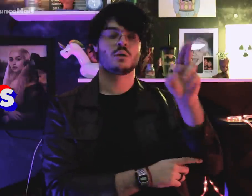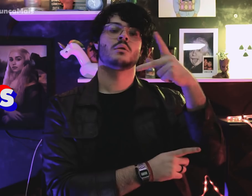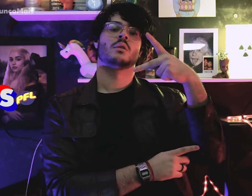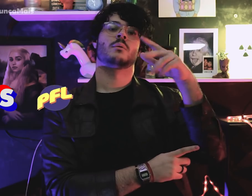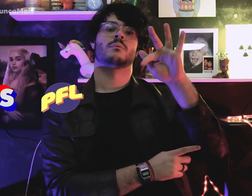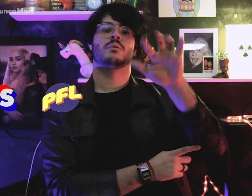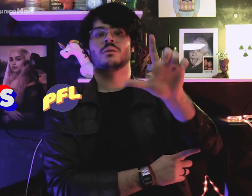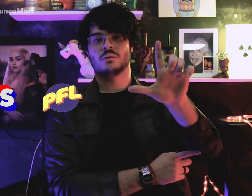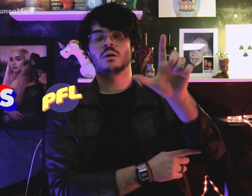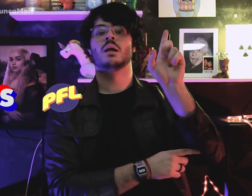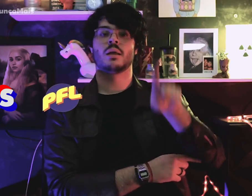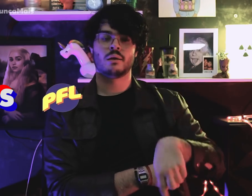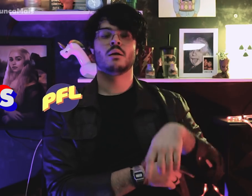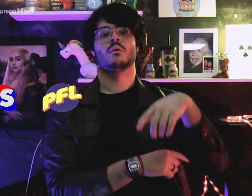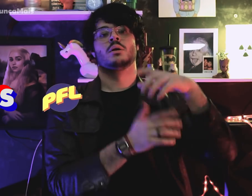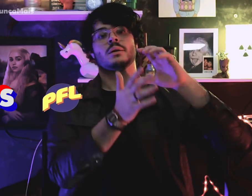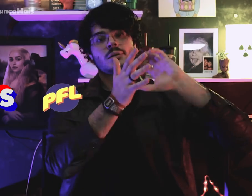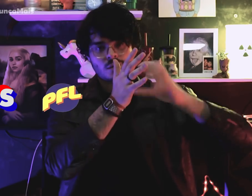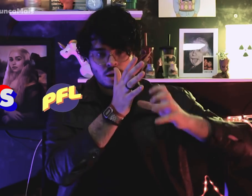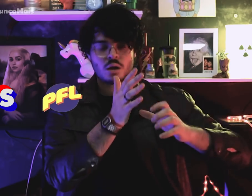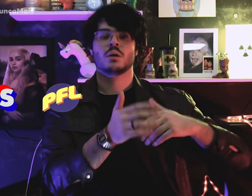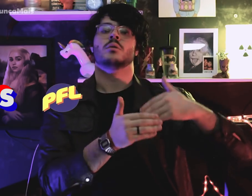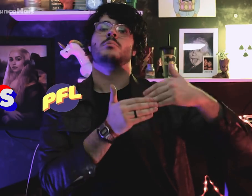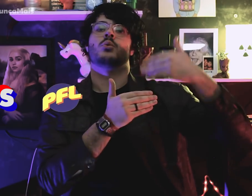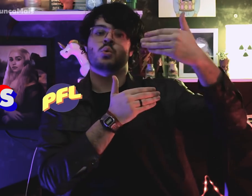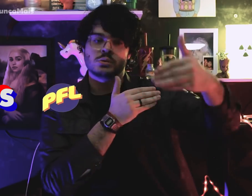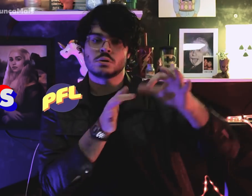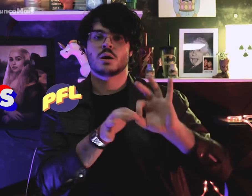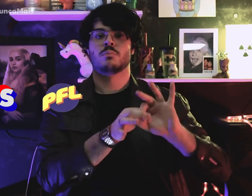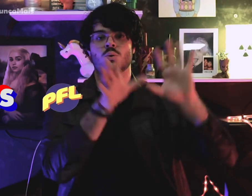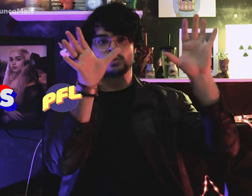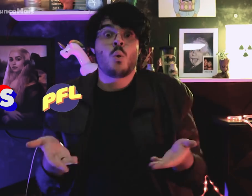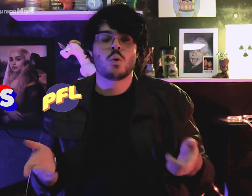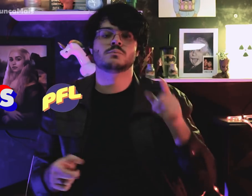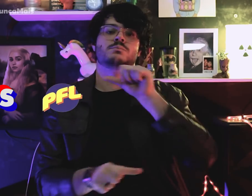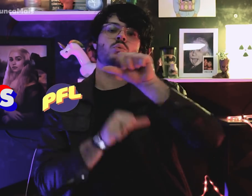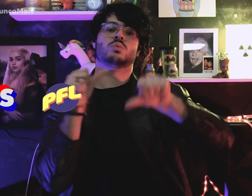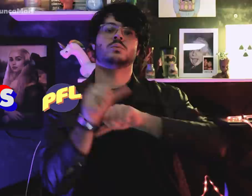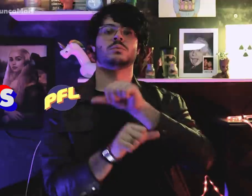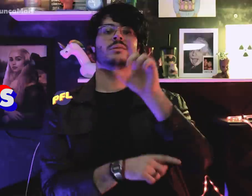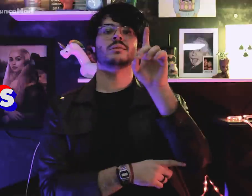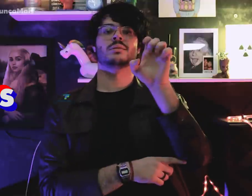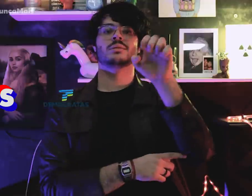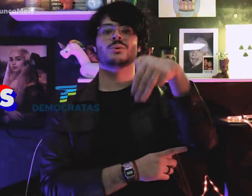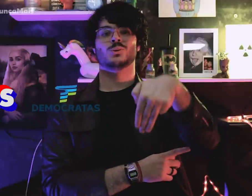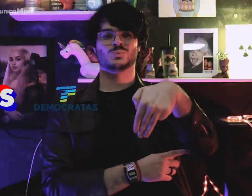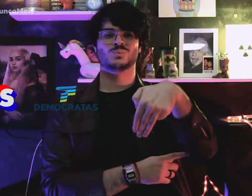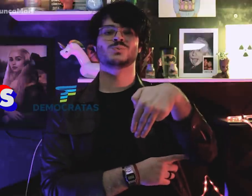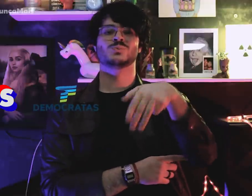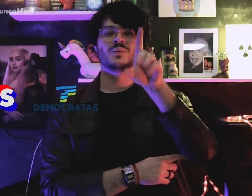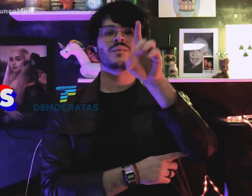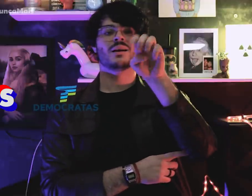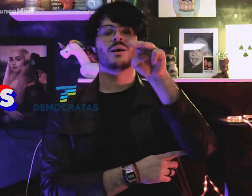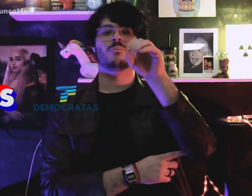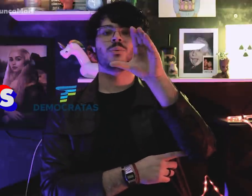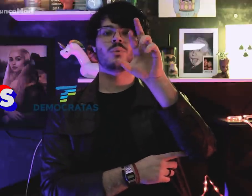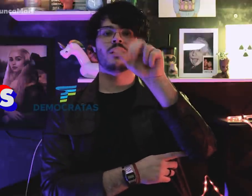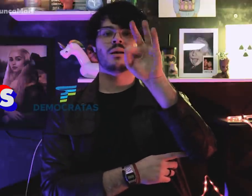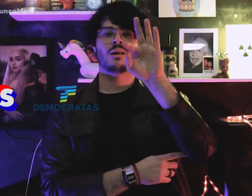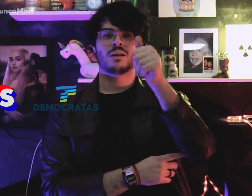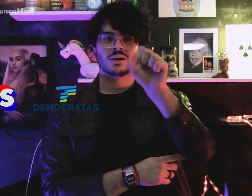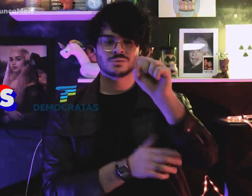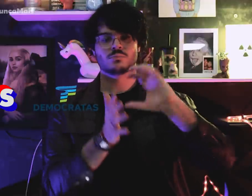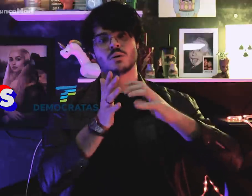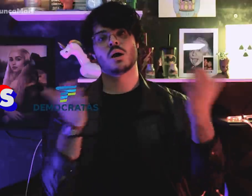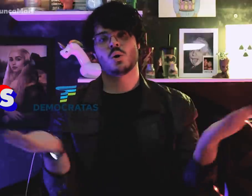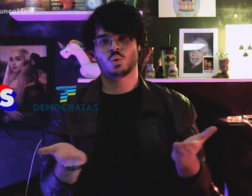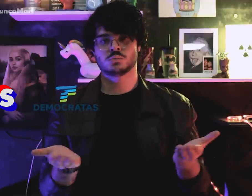Partido da Frente Liberal (PFL), atualmente identificado, Democratas (DEM).